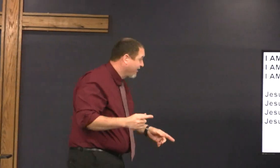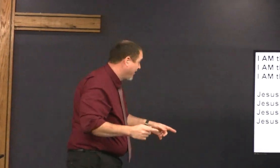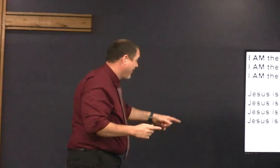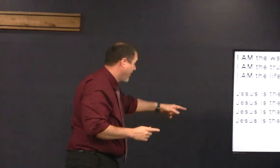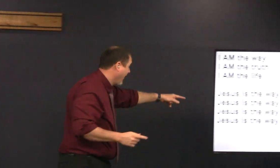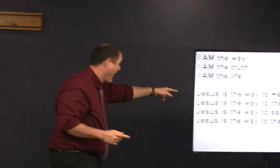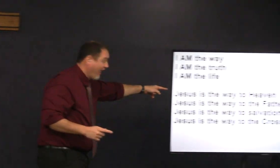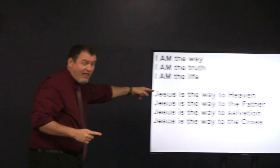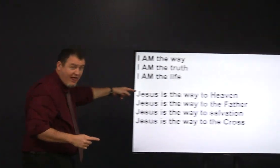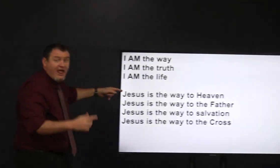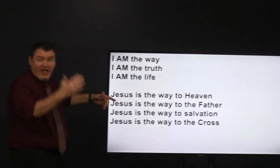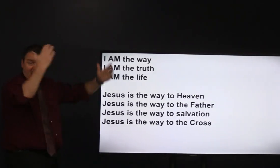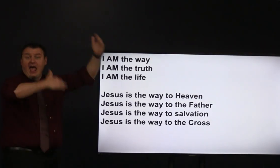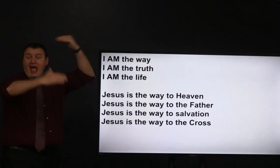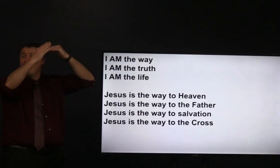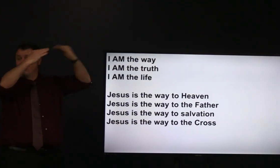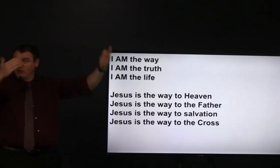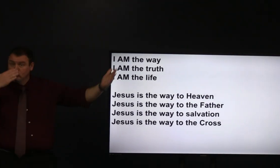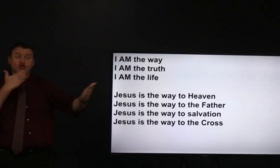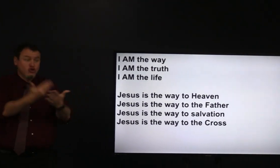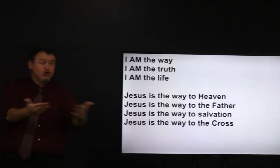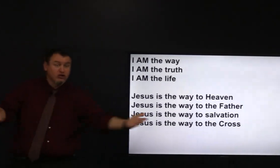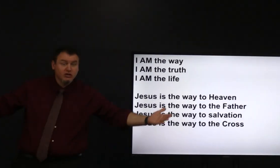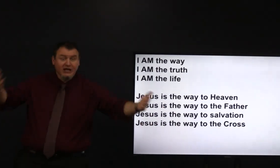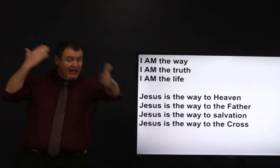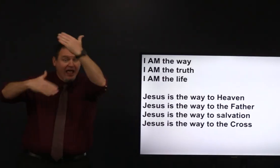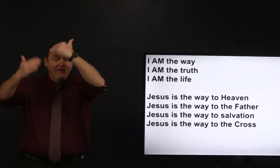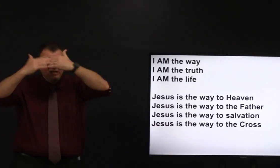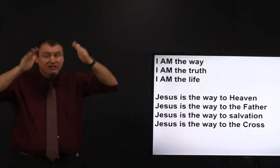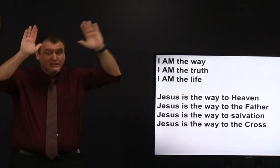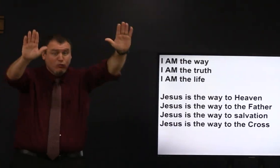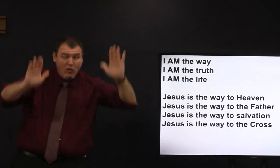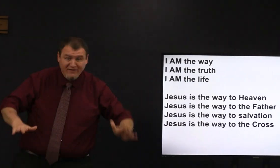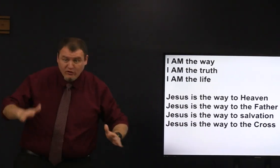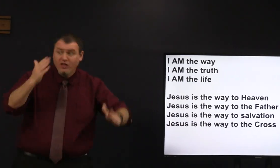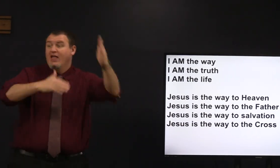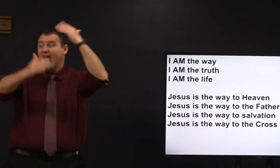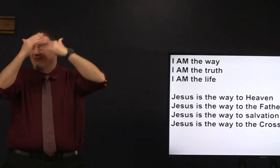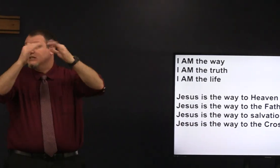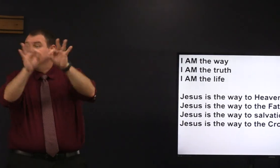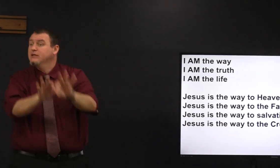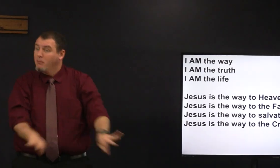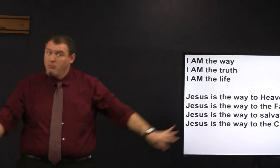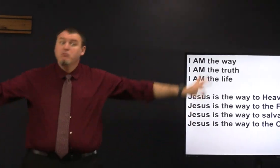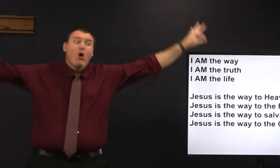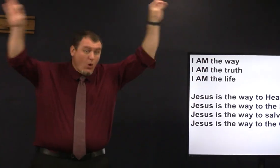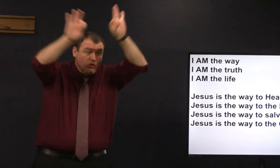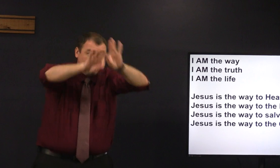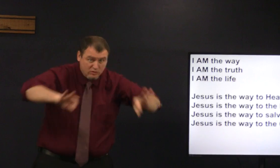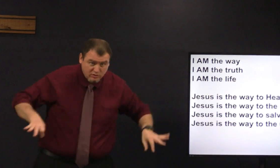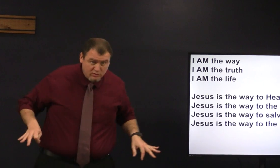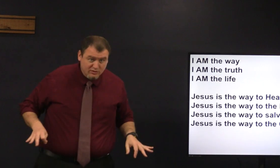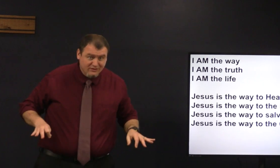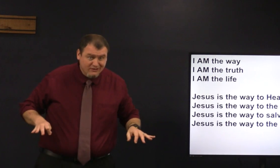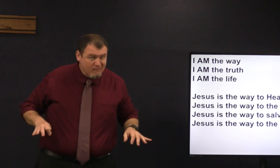and that's right Heaven is good heaven is wonderful Heaven is important